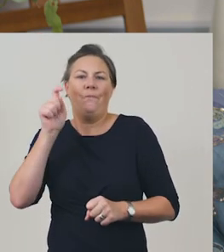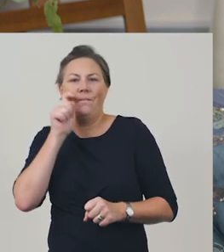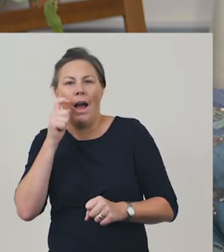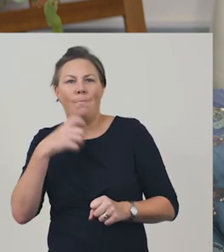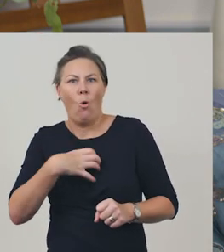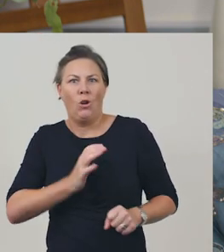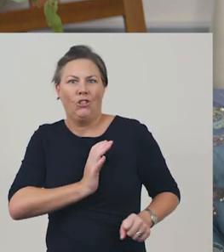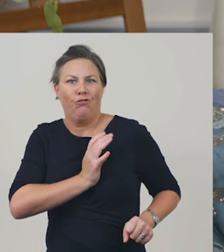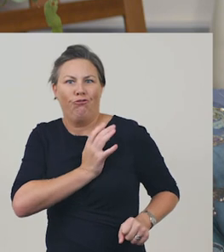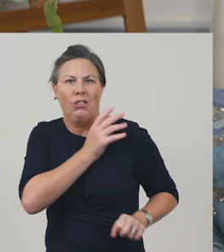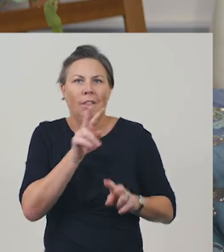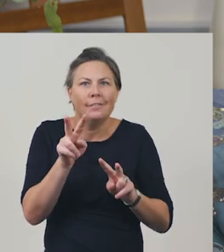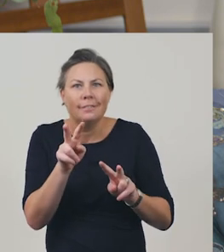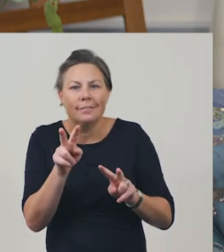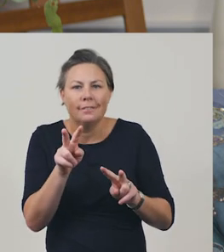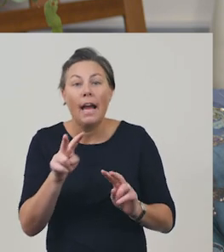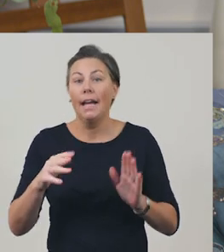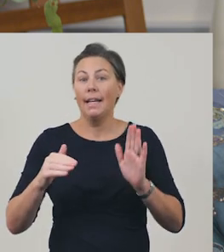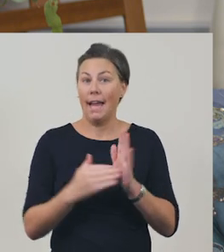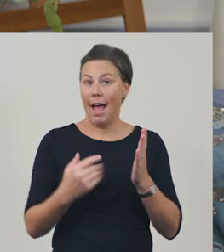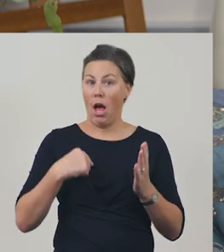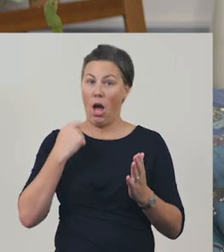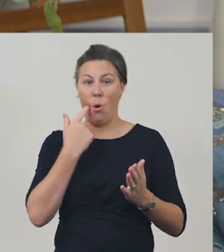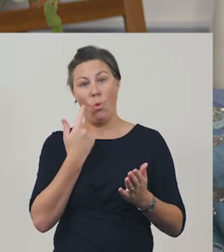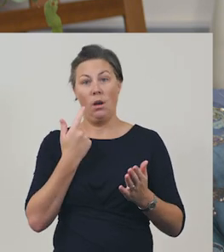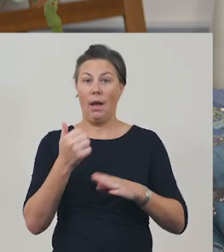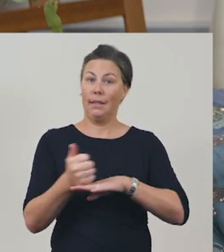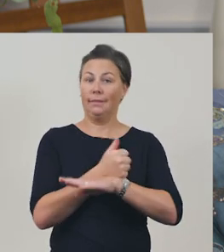I’m going to now perform a poem, ‘David’s Creek’.